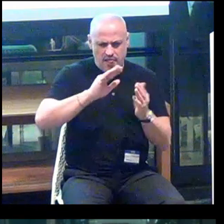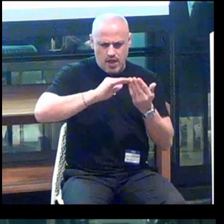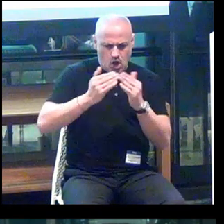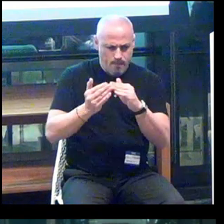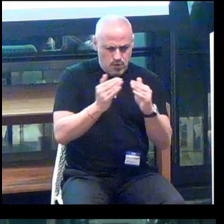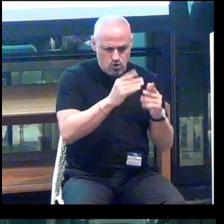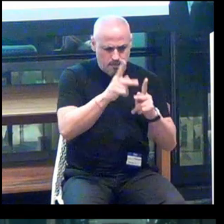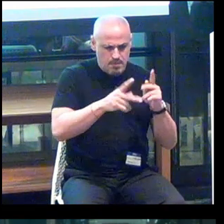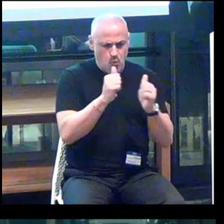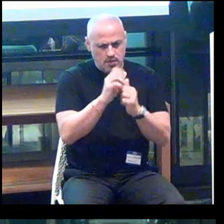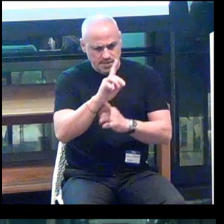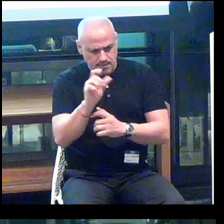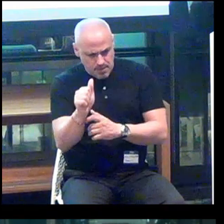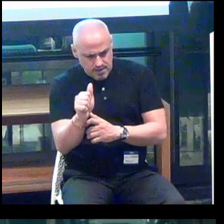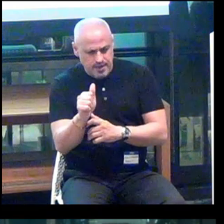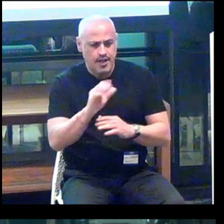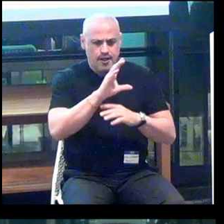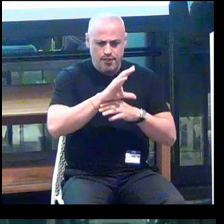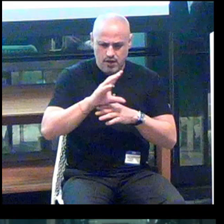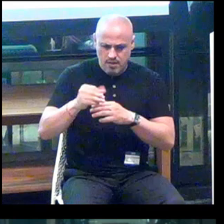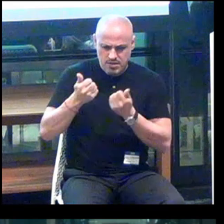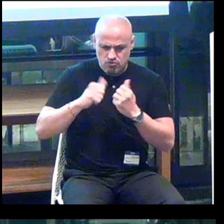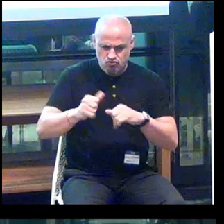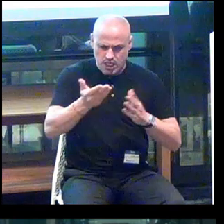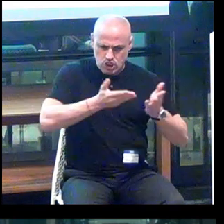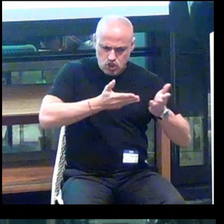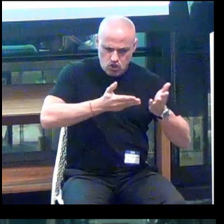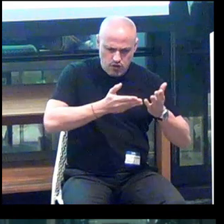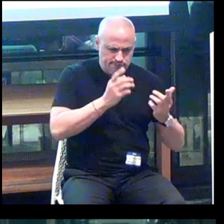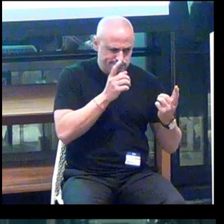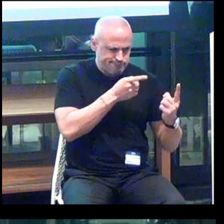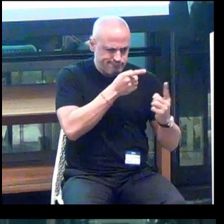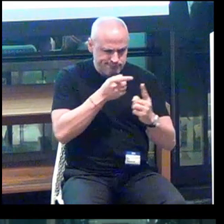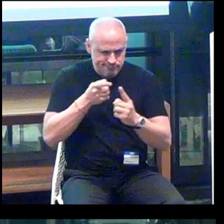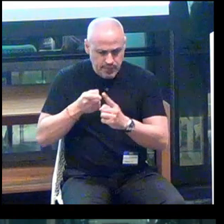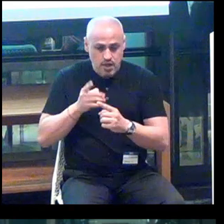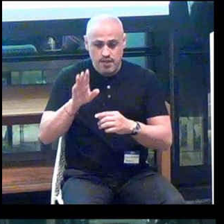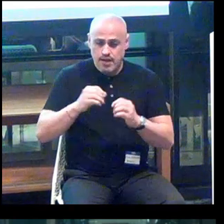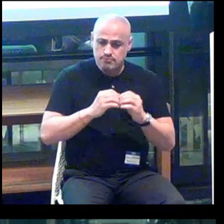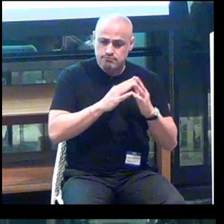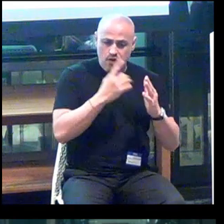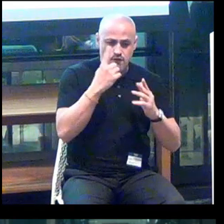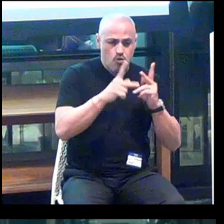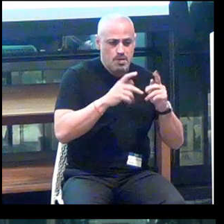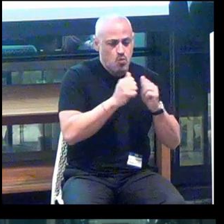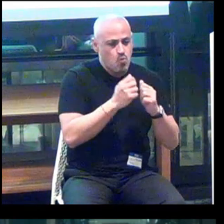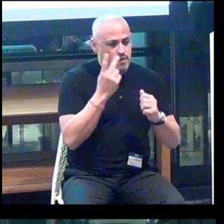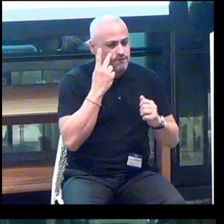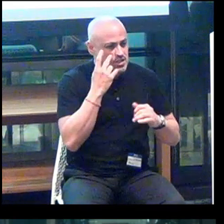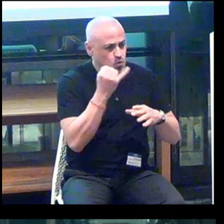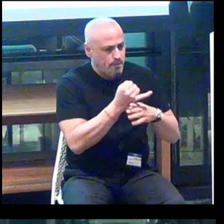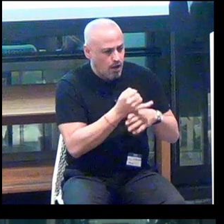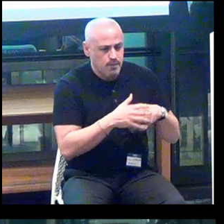of people with disabilities the company is trying to serve. So is this building for people with visual impairments?